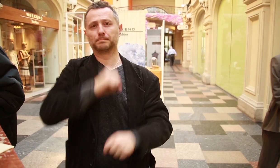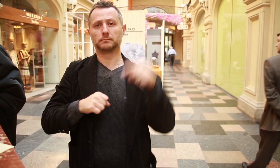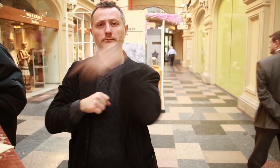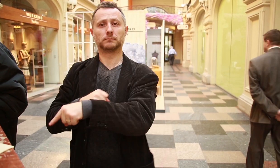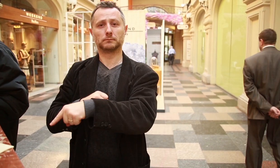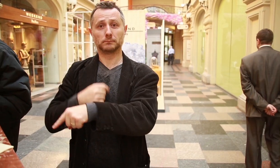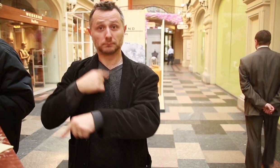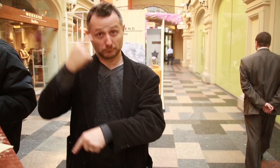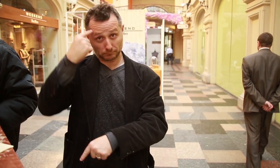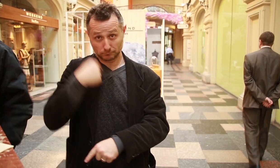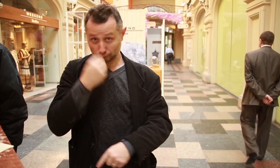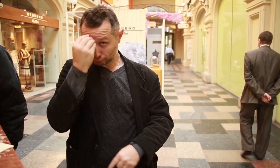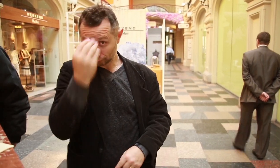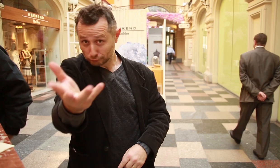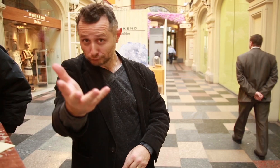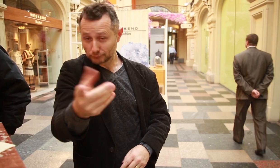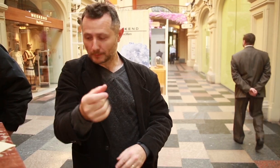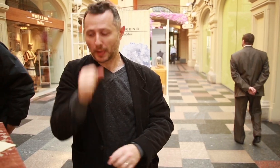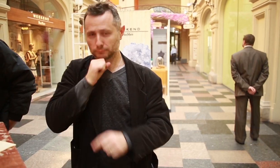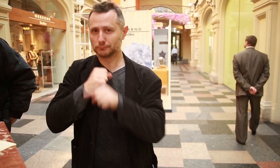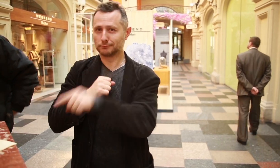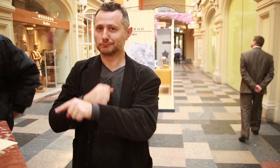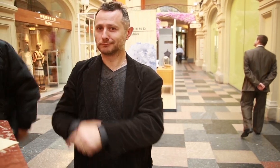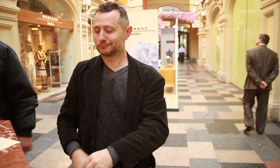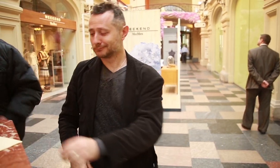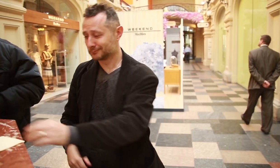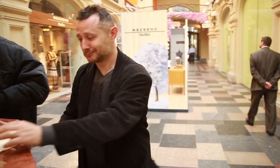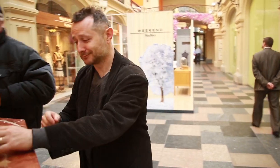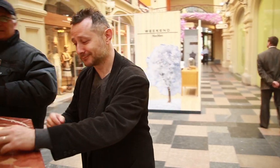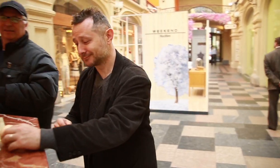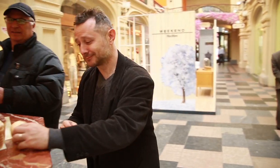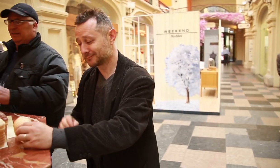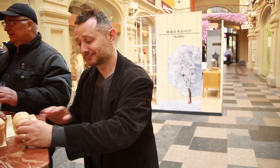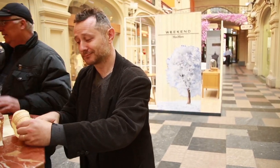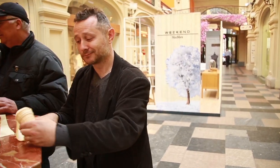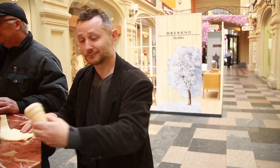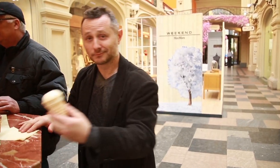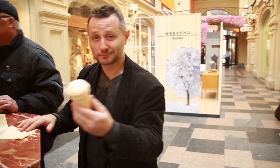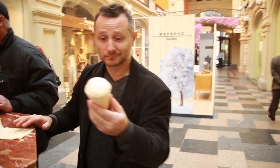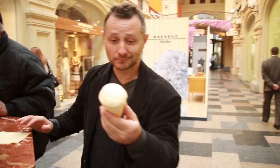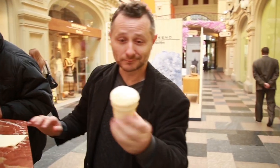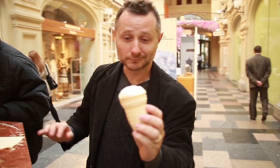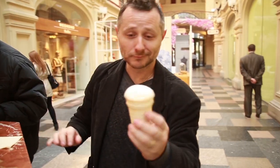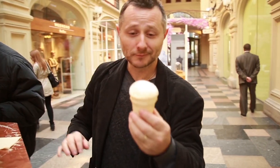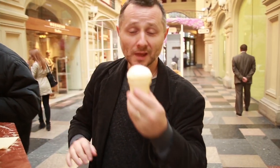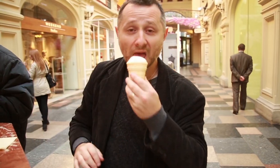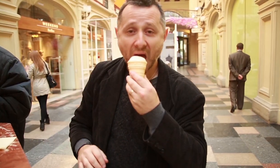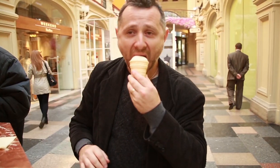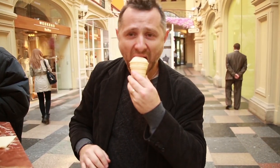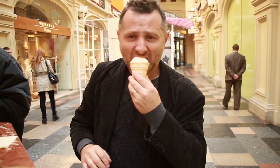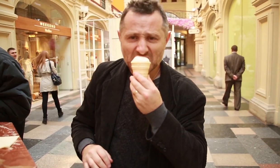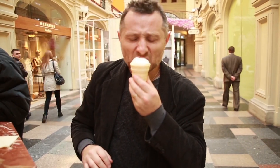Moscow until you have had ice cream from GUM. I am telling you right now this